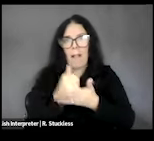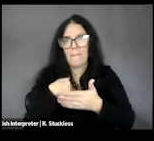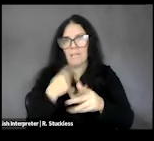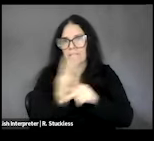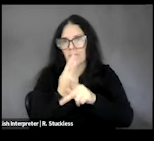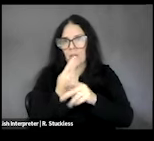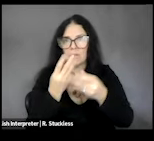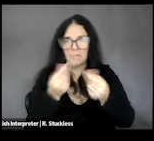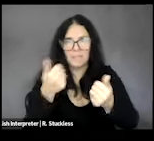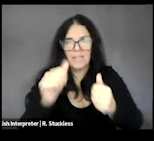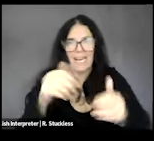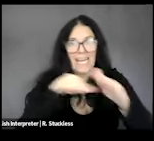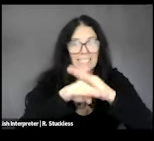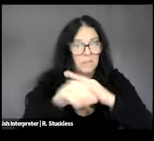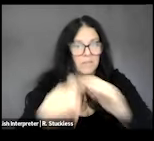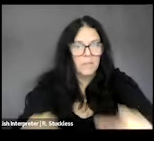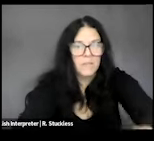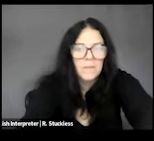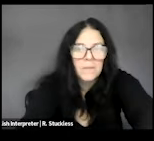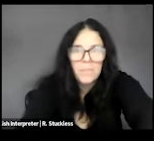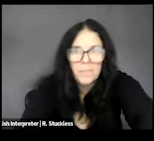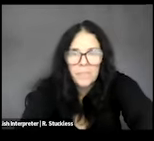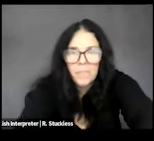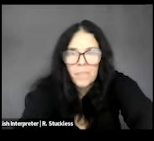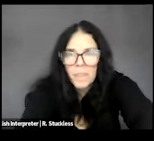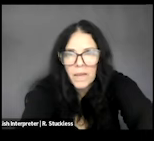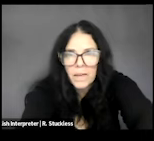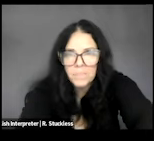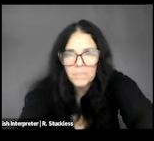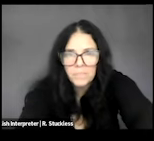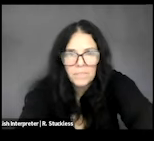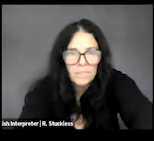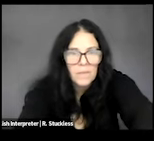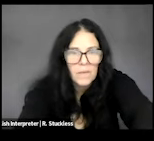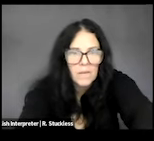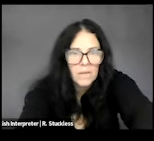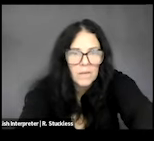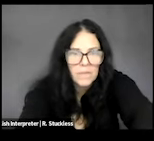any accessibility needs or questions you might have. Please send those along in the chat. Thank